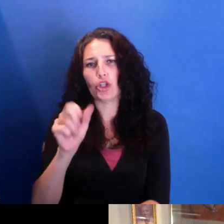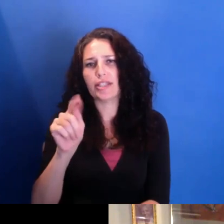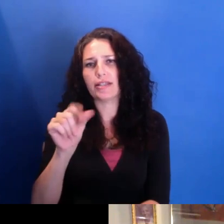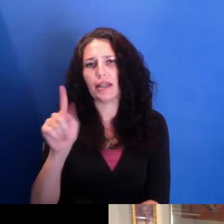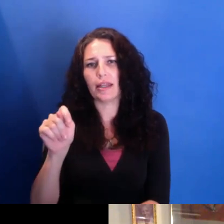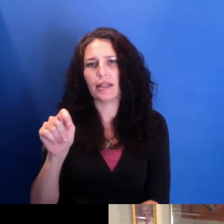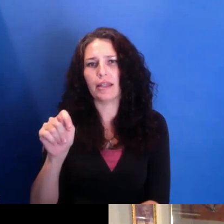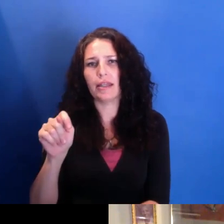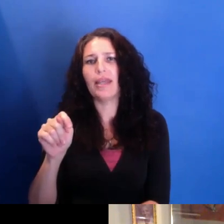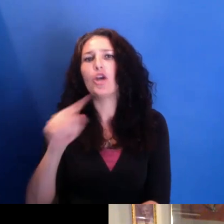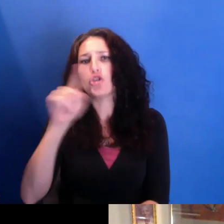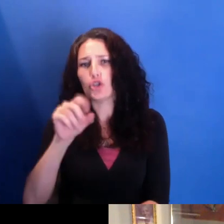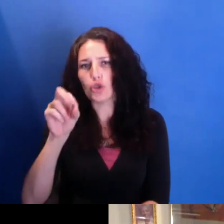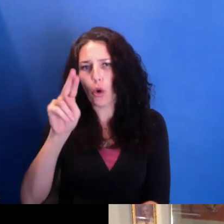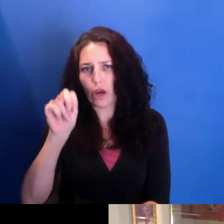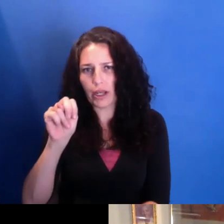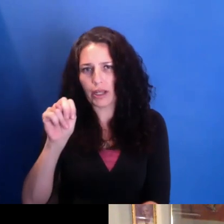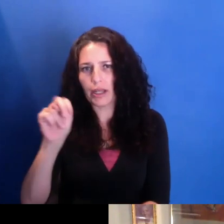So, I mean, like, when I think of, like, the truth in Zora